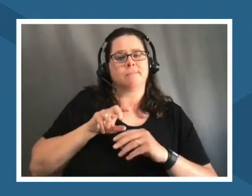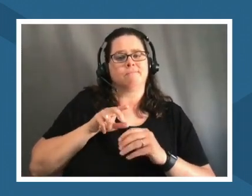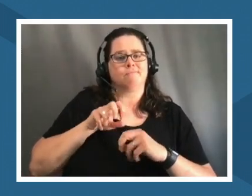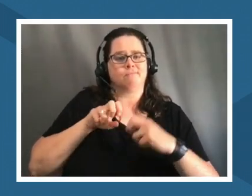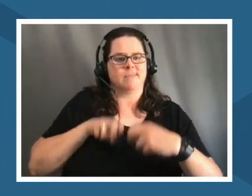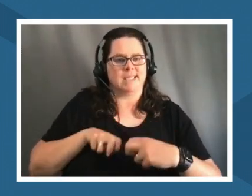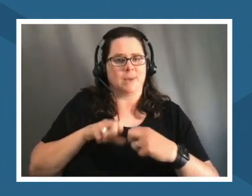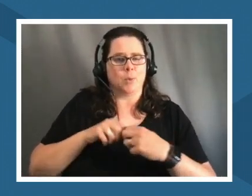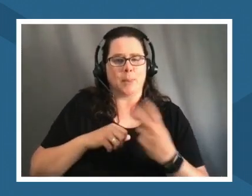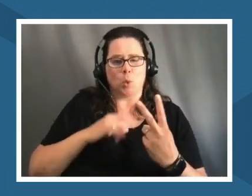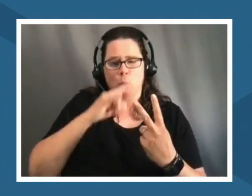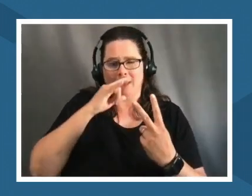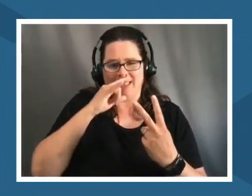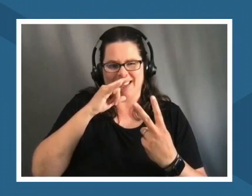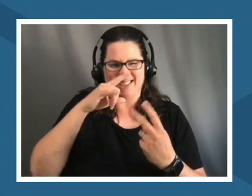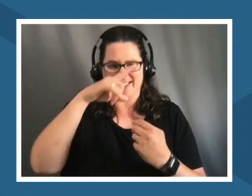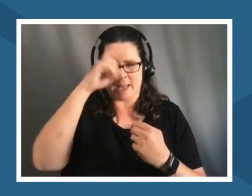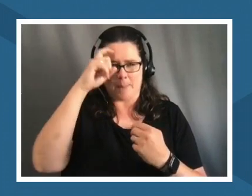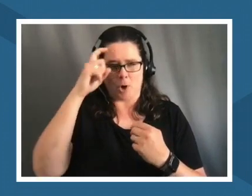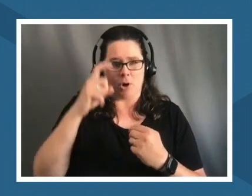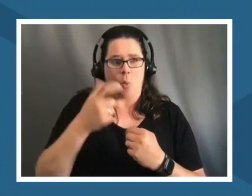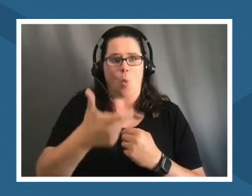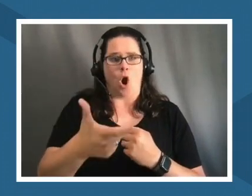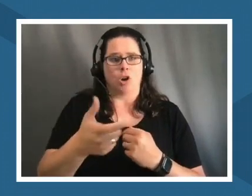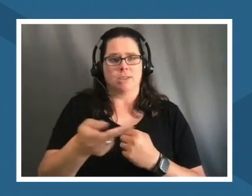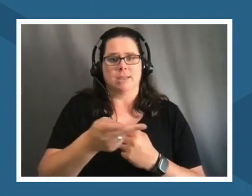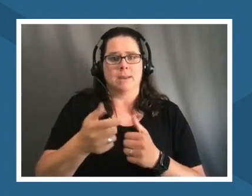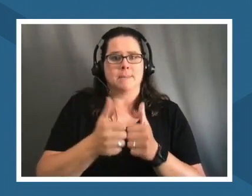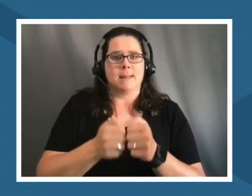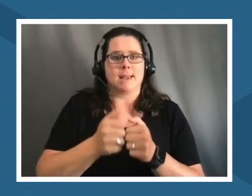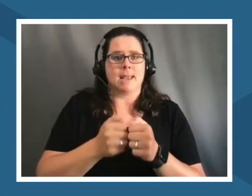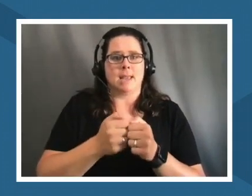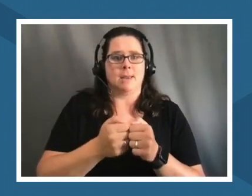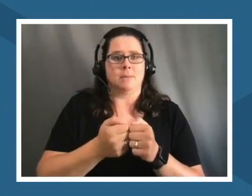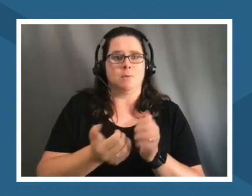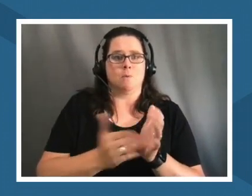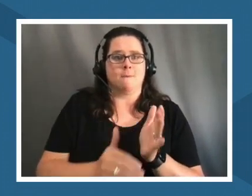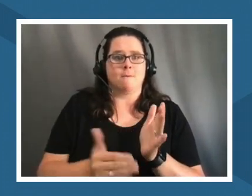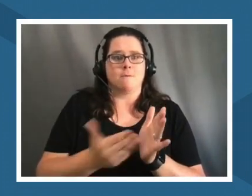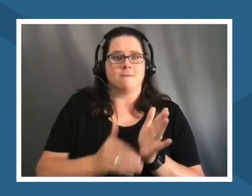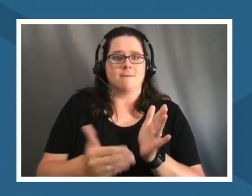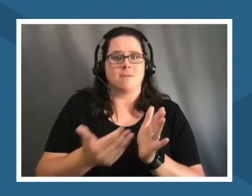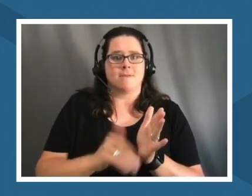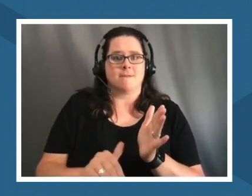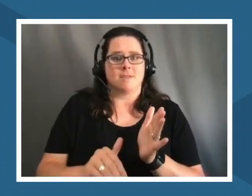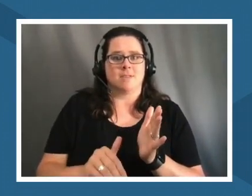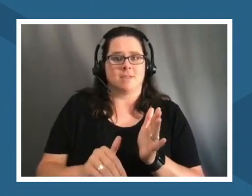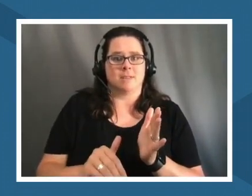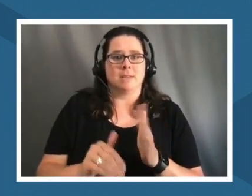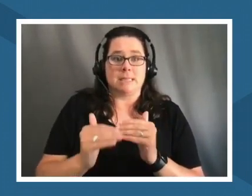watching them play video games over and over